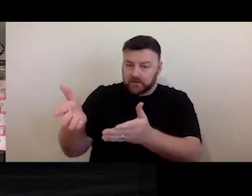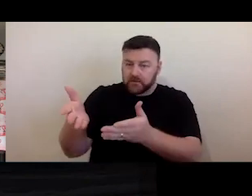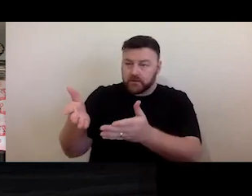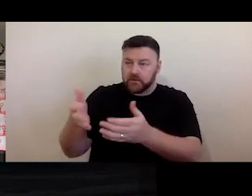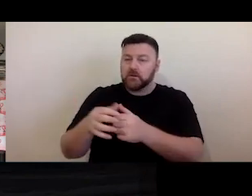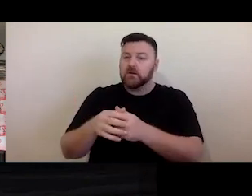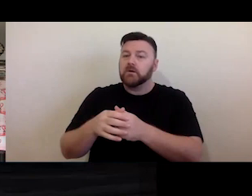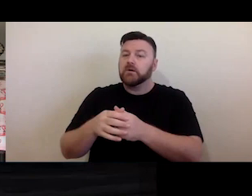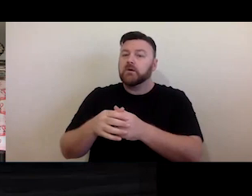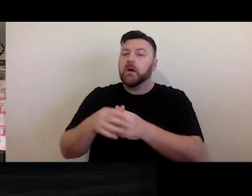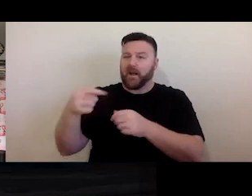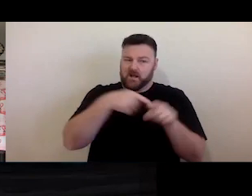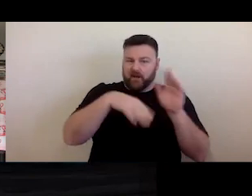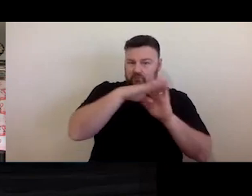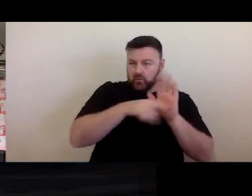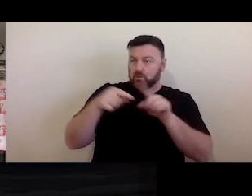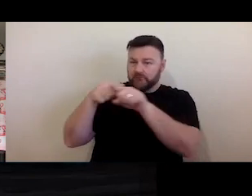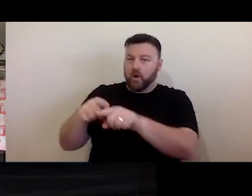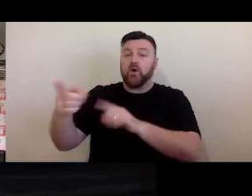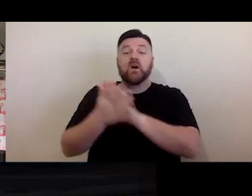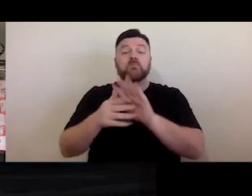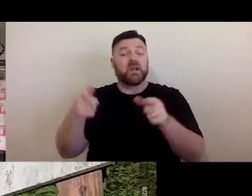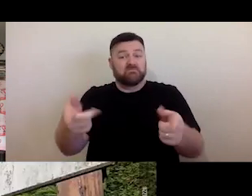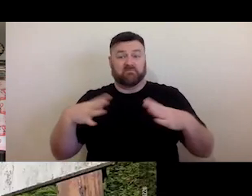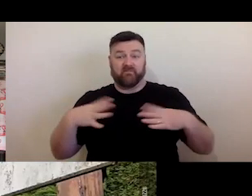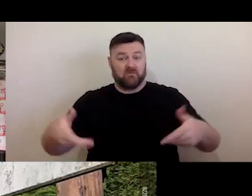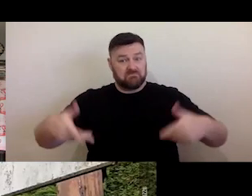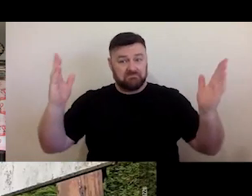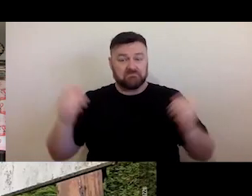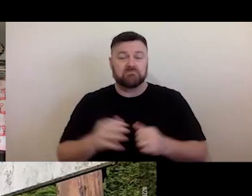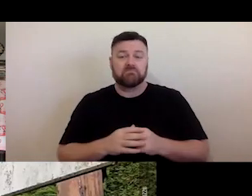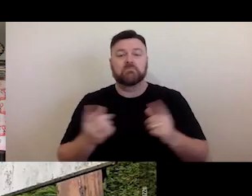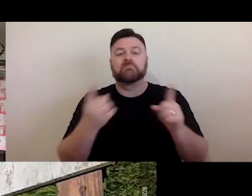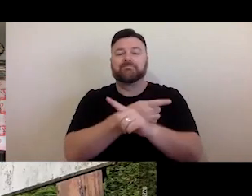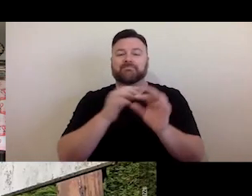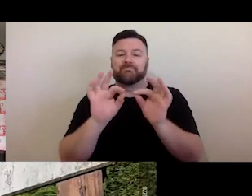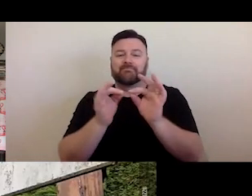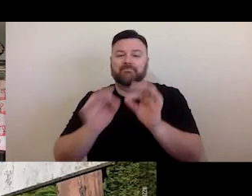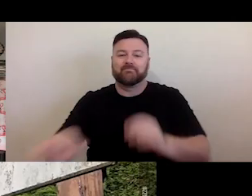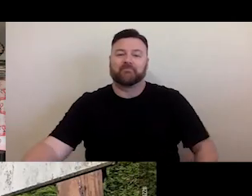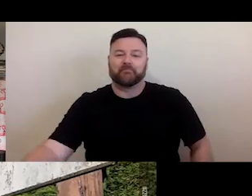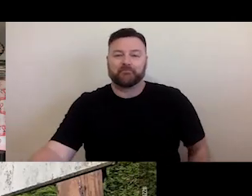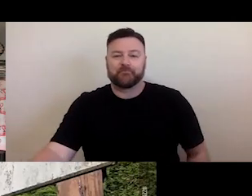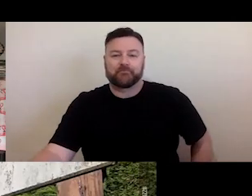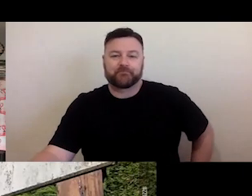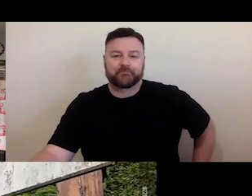licence, then you haven't infringed copyright. So, the good thing about licences is that you don't have to know the Lauper say.